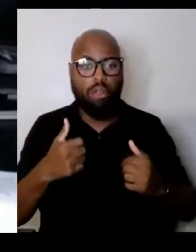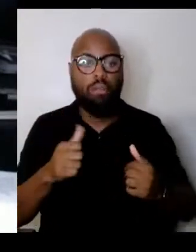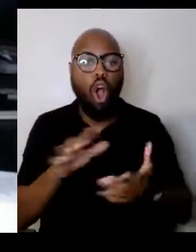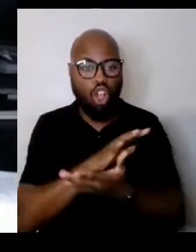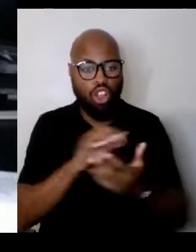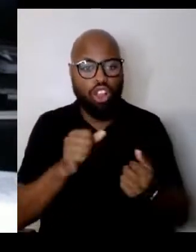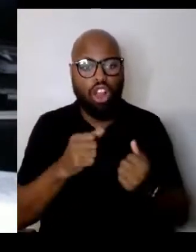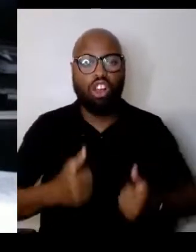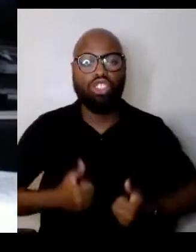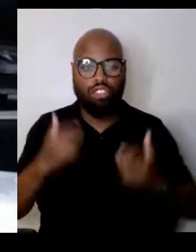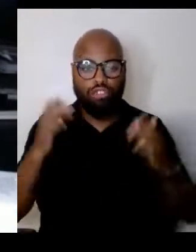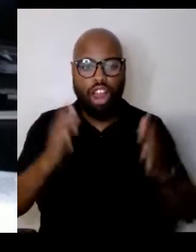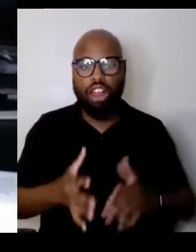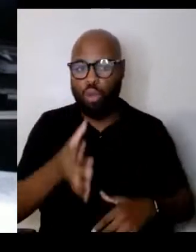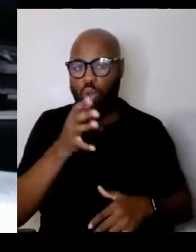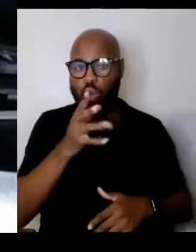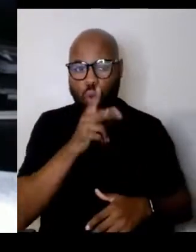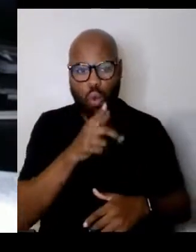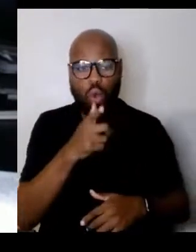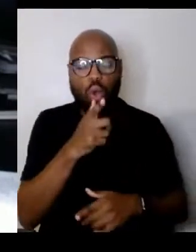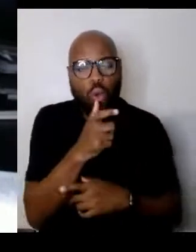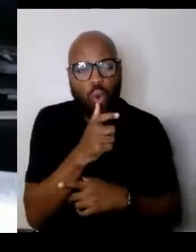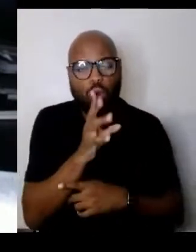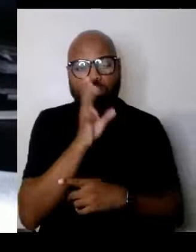There's too much silence and the part